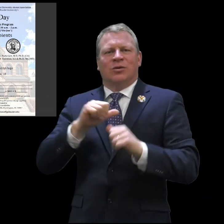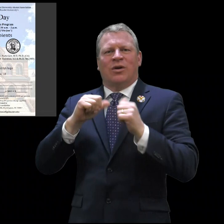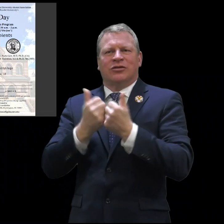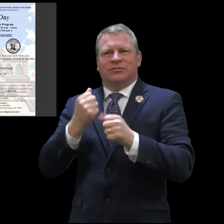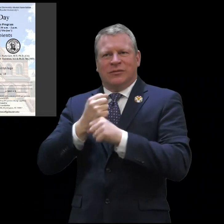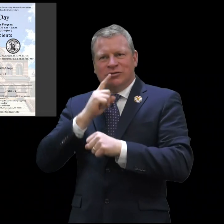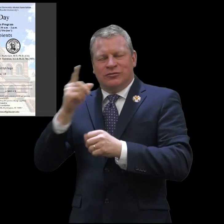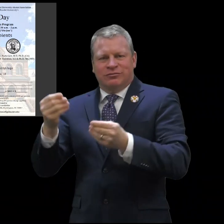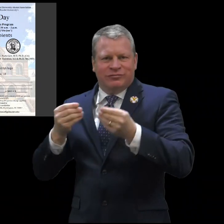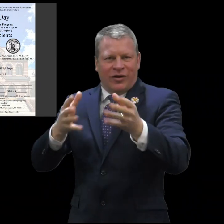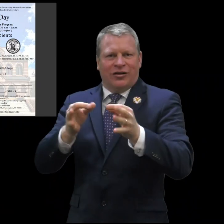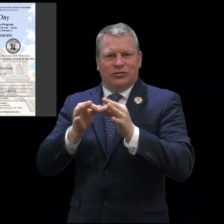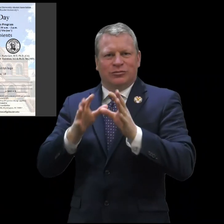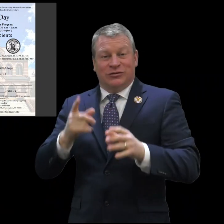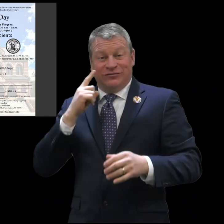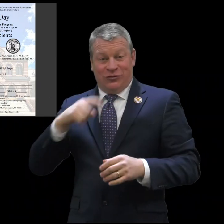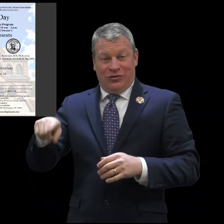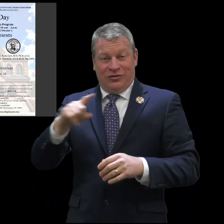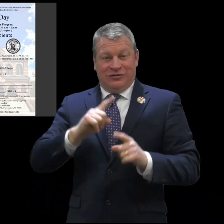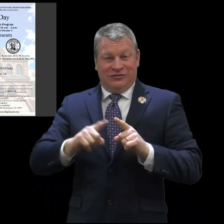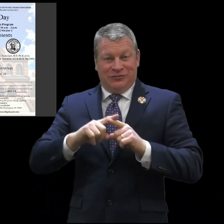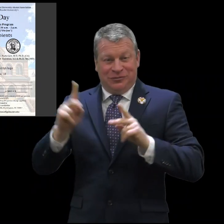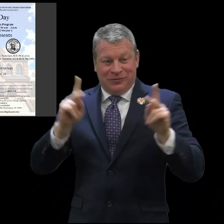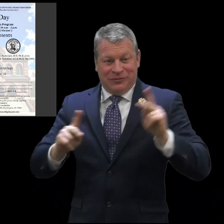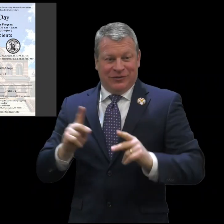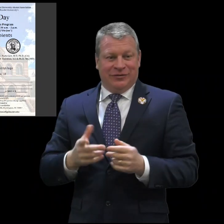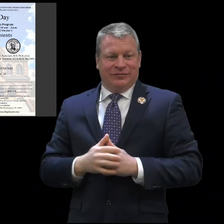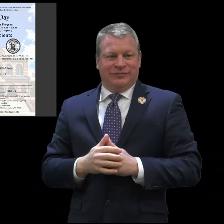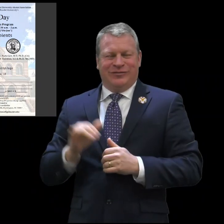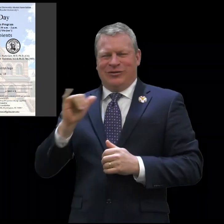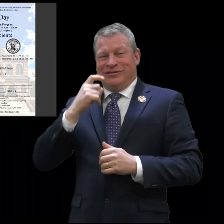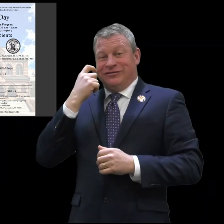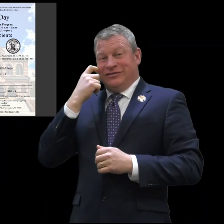Hospital Association to ensure they were providing qualified and certified